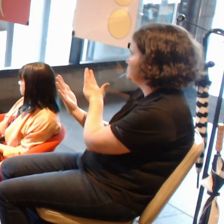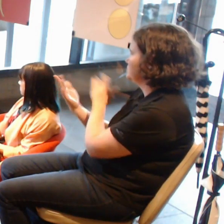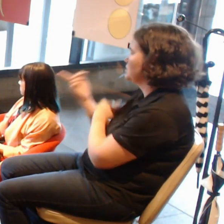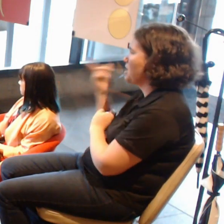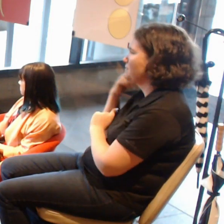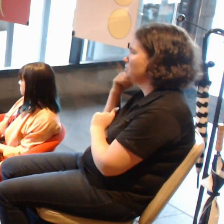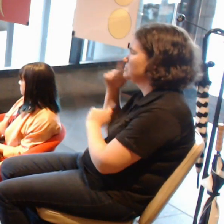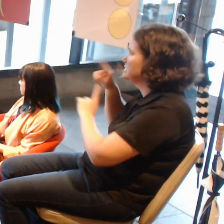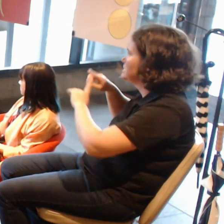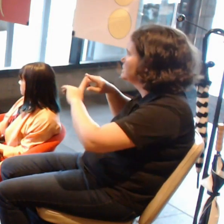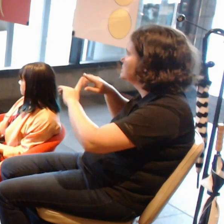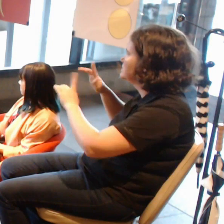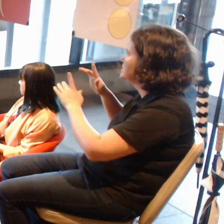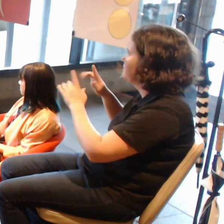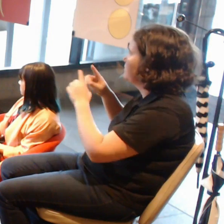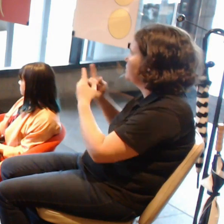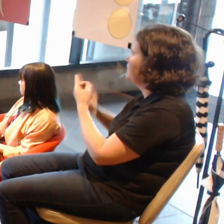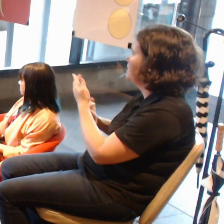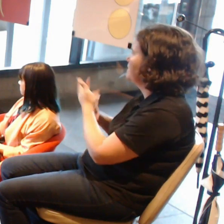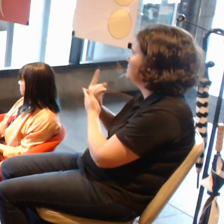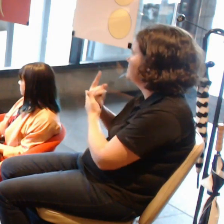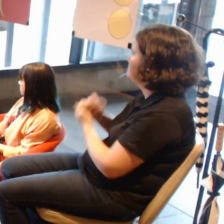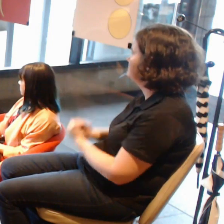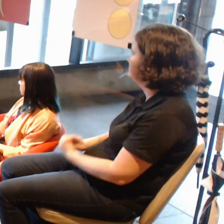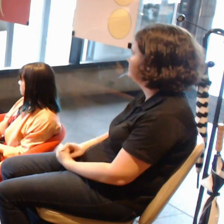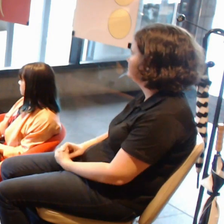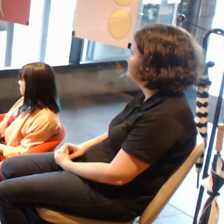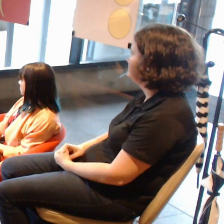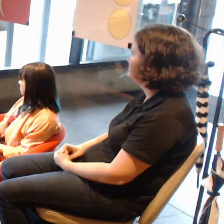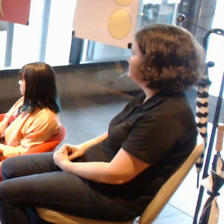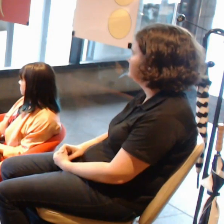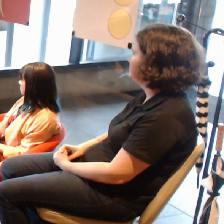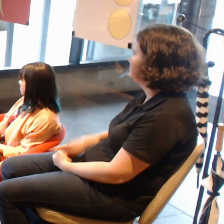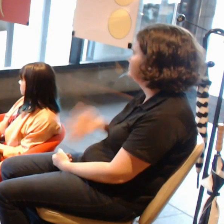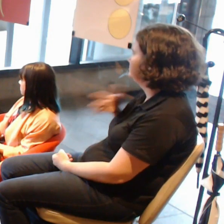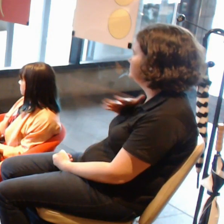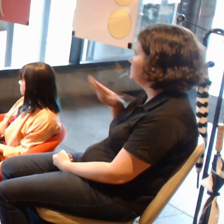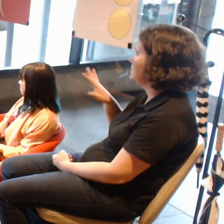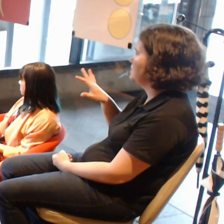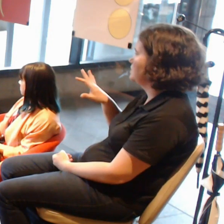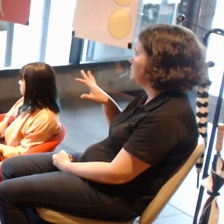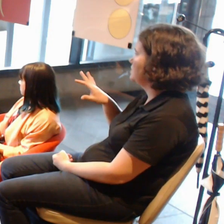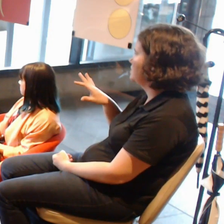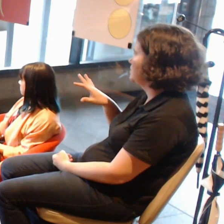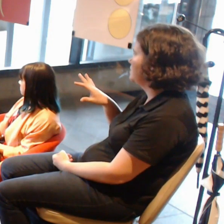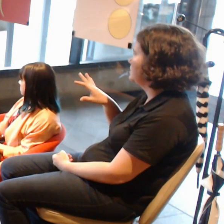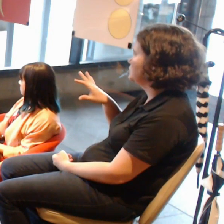I purposely chose to pursue the abstract side of things